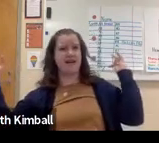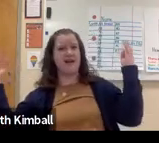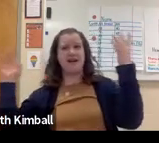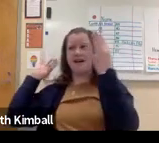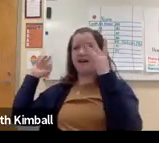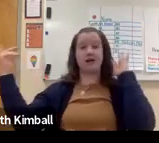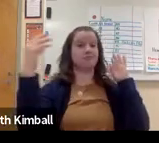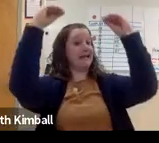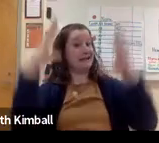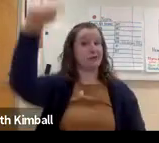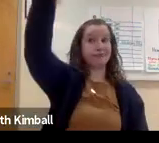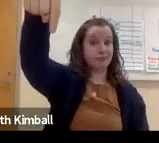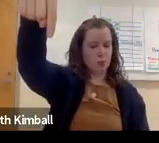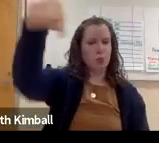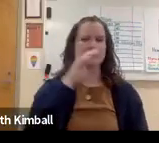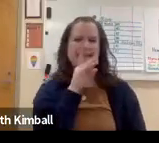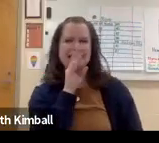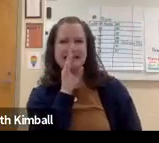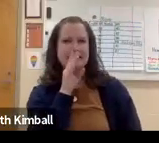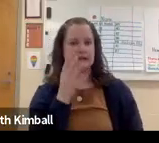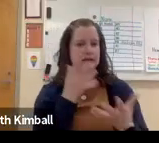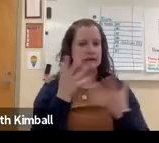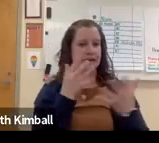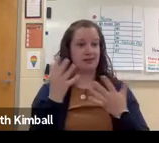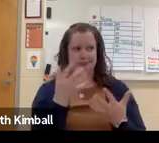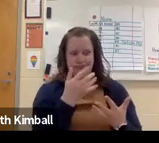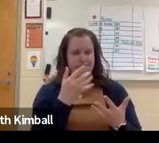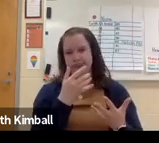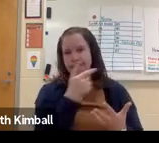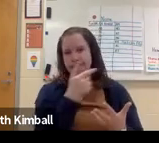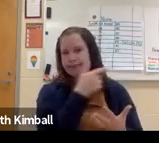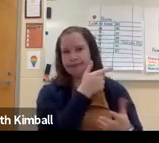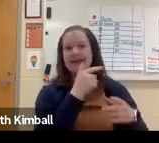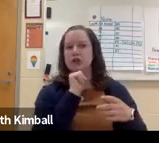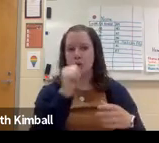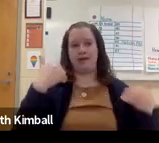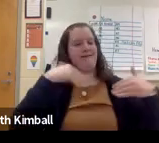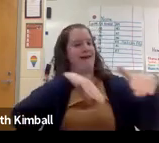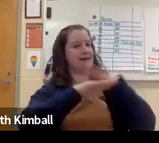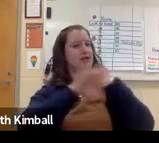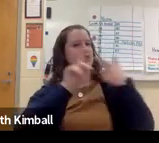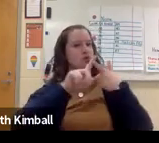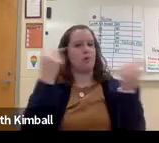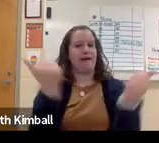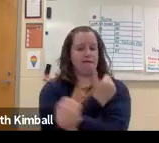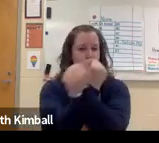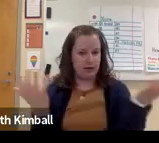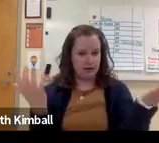and you have to understand that there's all this auditory information being given by the students, by the teacher in the front of the classroom.